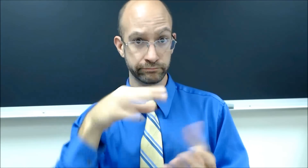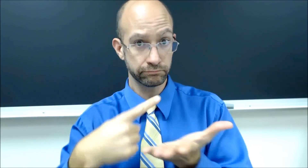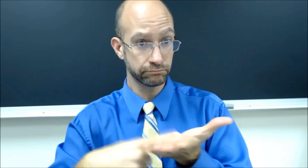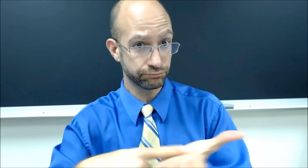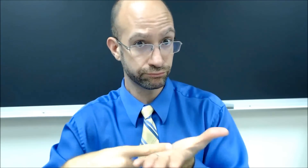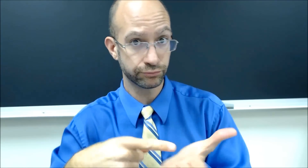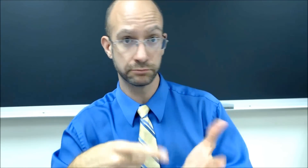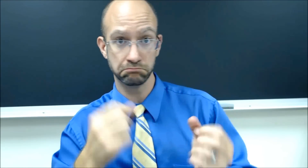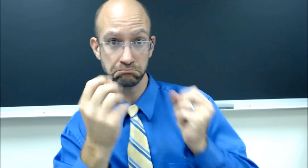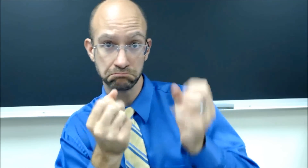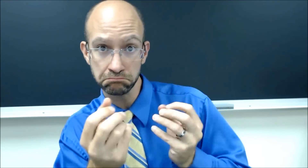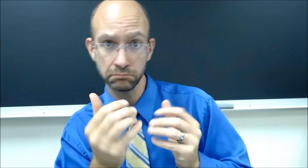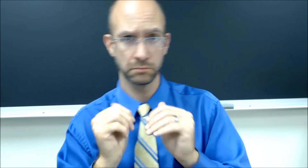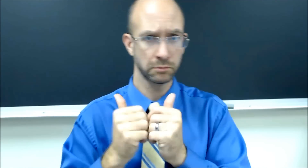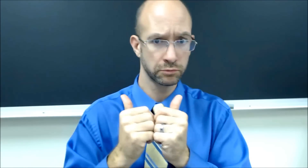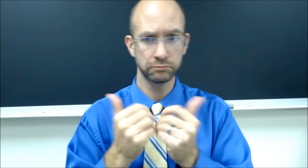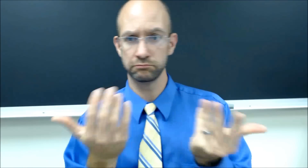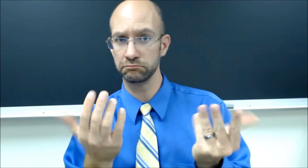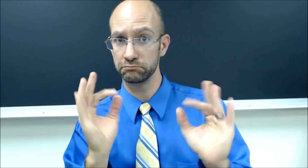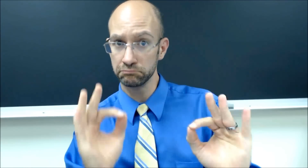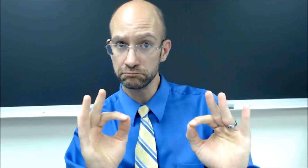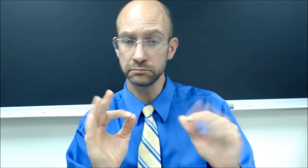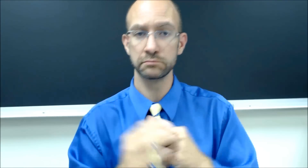We discuss how it should be signed, and see if its good.